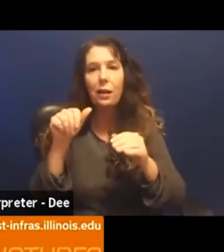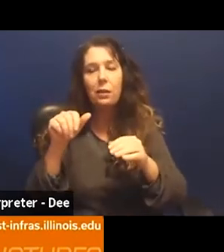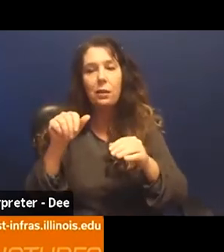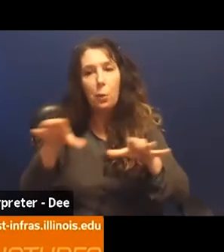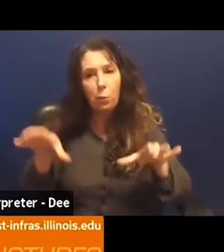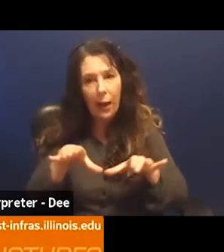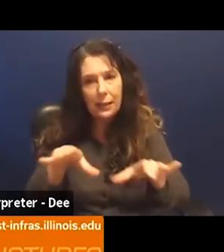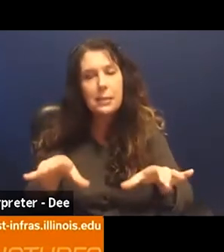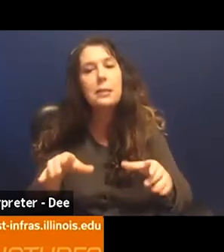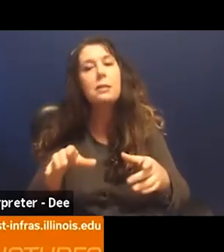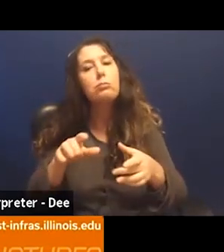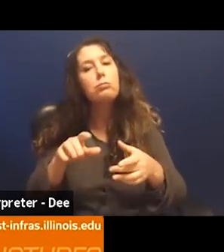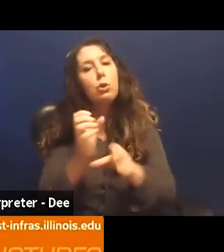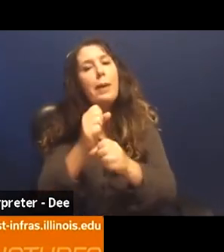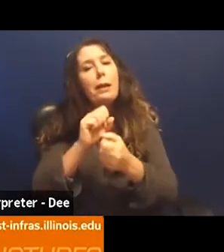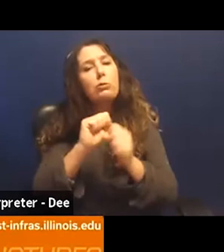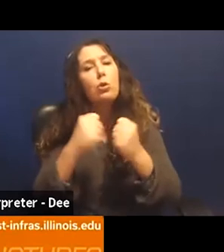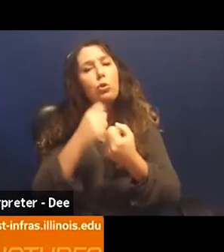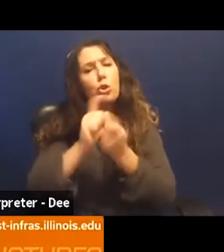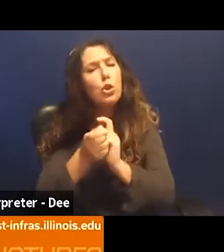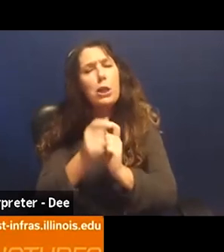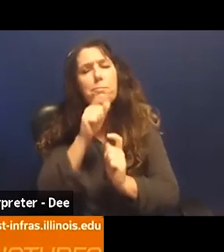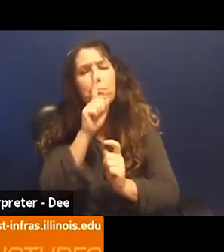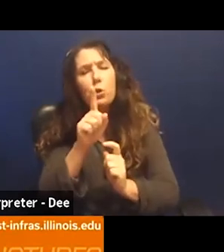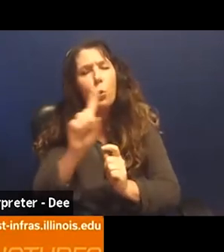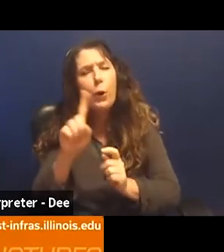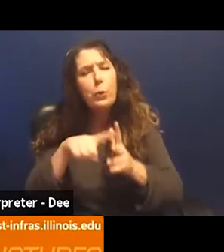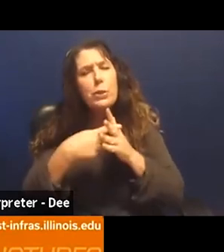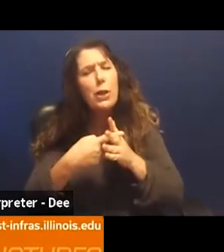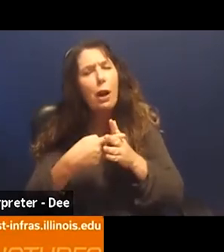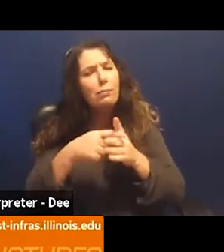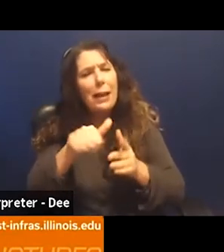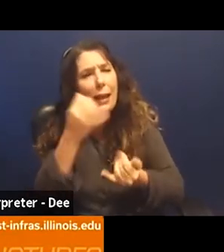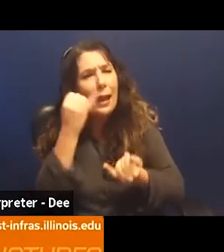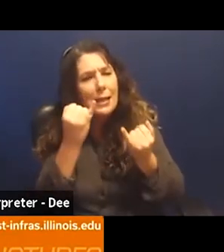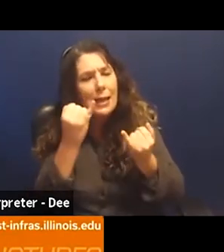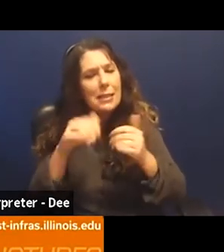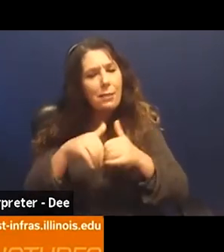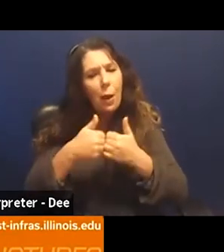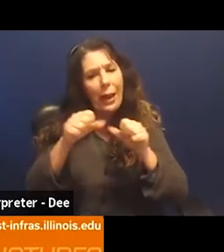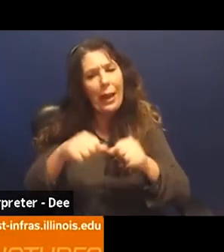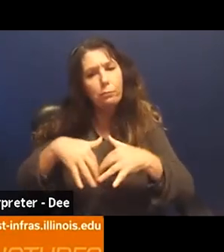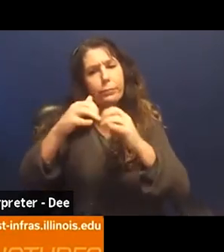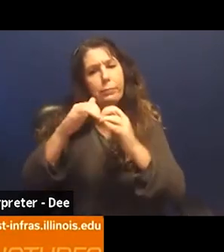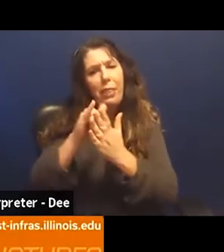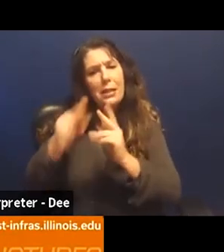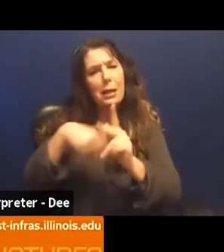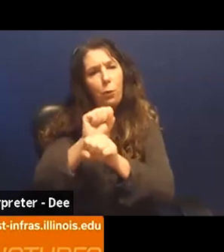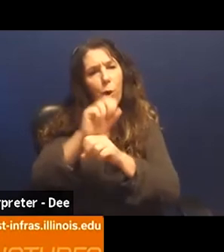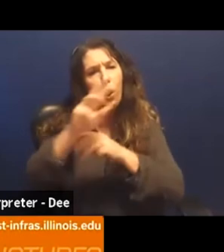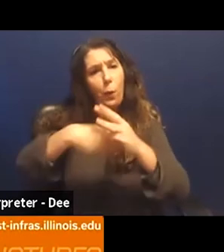What steps are past would you recommend for someone like me who wants to enact this sort of work in the world.